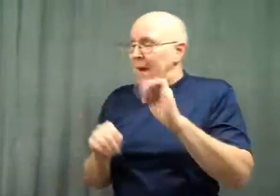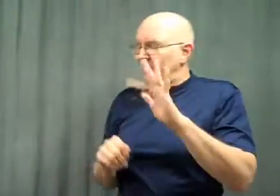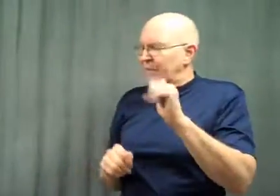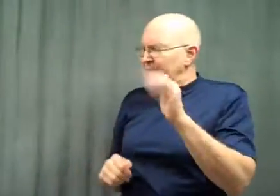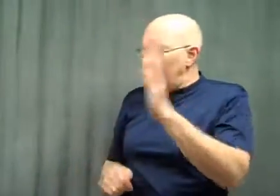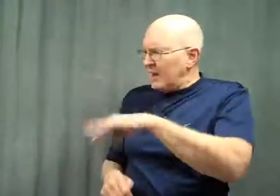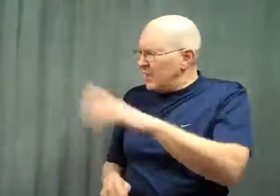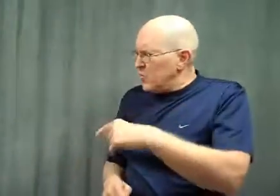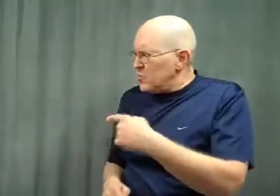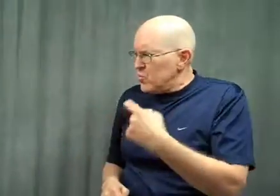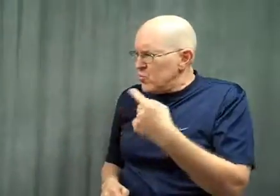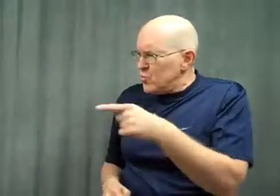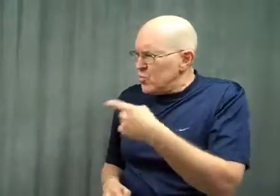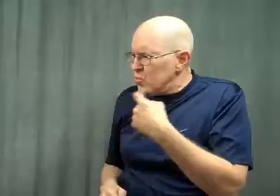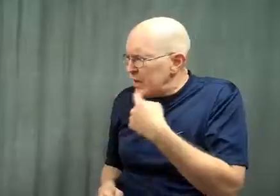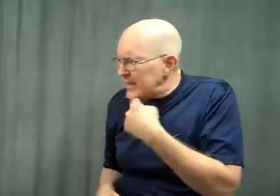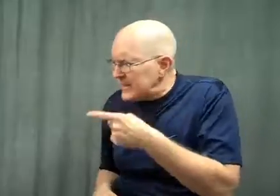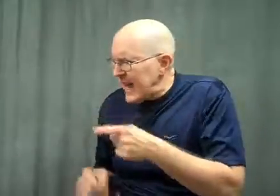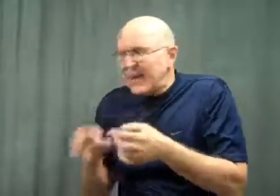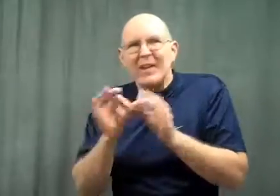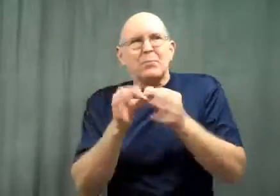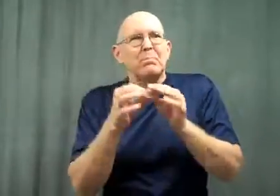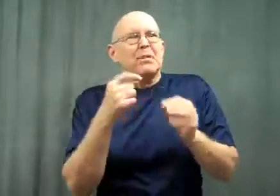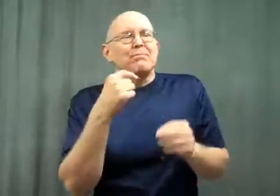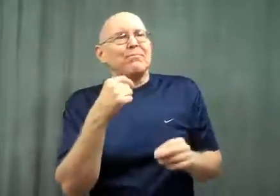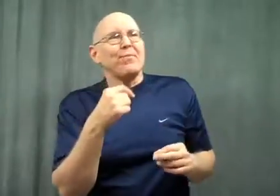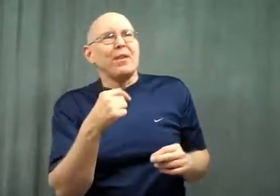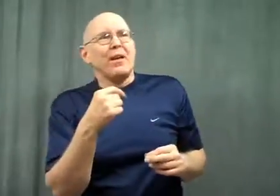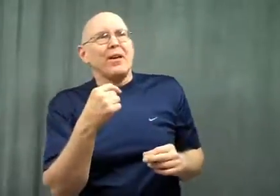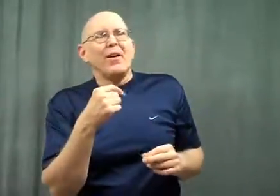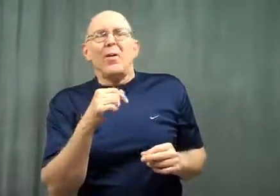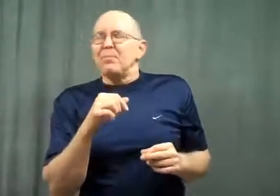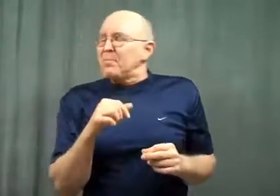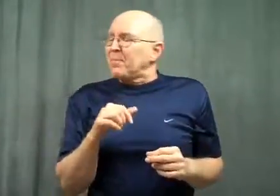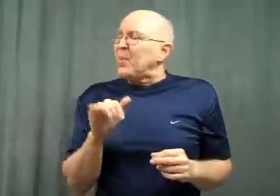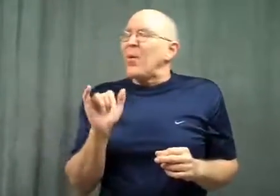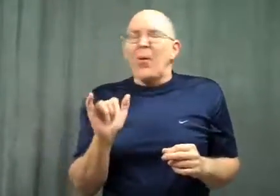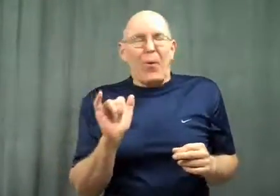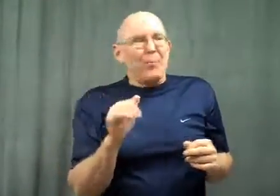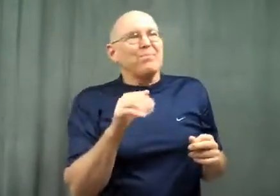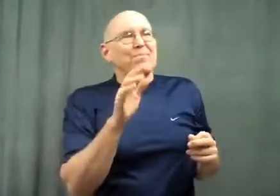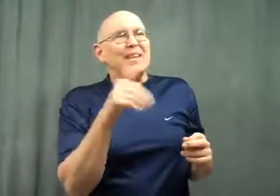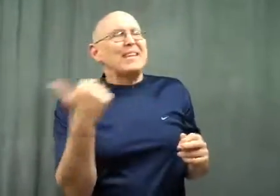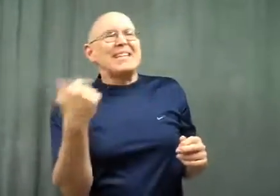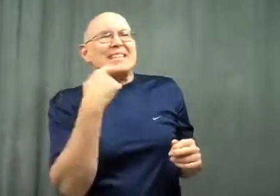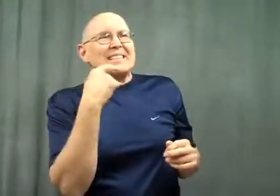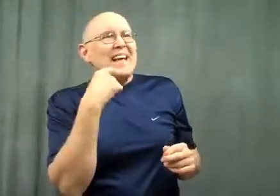The mafia guy asked the interpreter, “What’d he say??” The interpreter told the mafia guy,